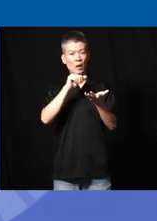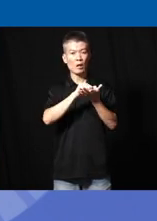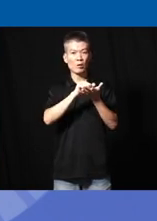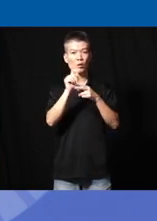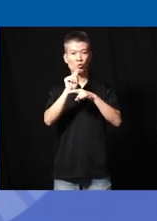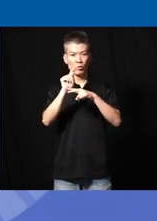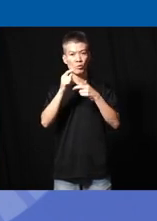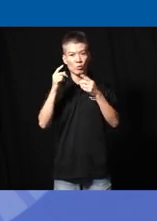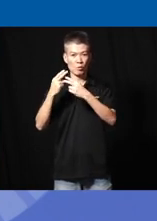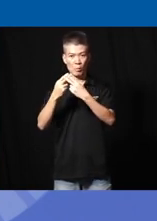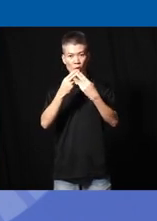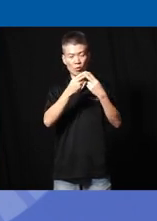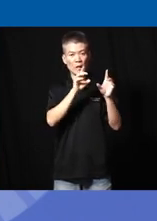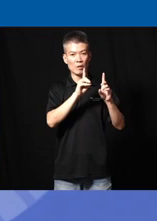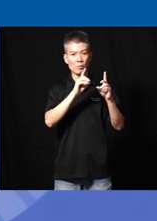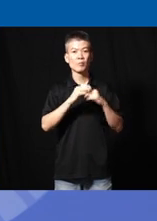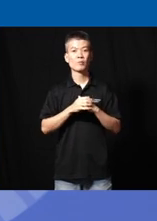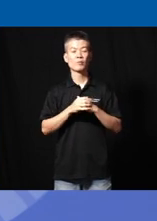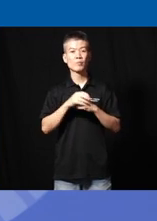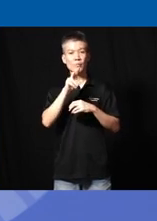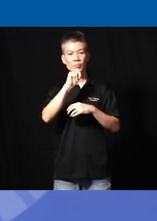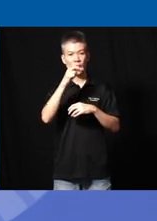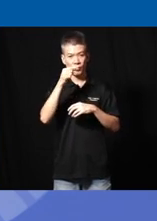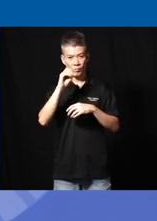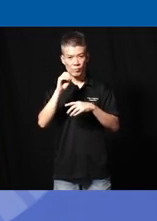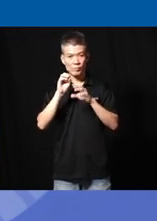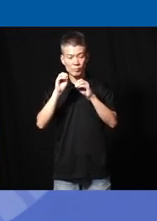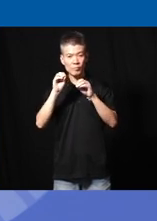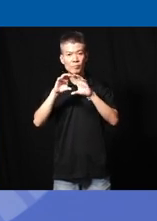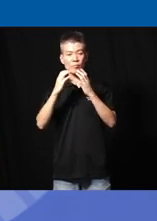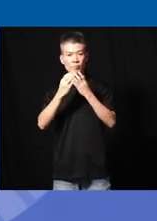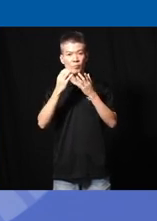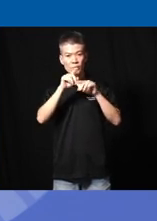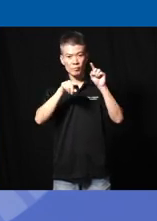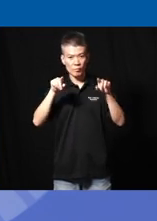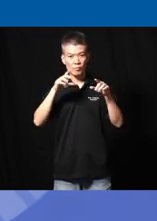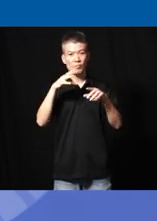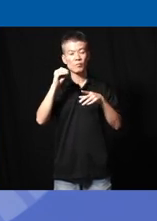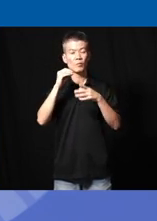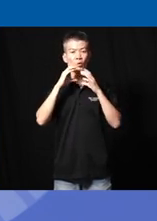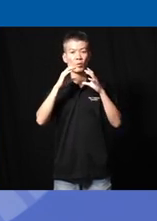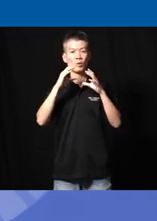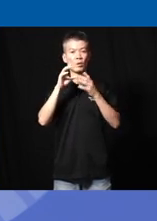is quite multi-disciplinary at N I teach classes like neurodiversity and communicative disabilities